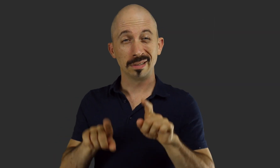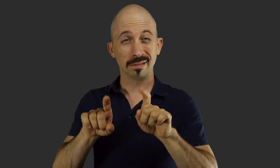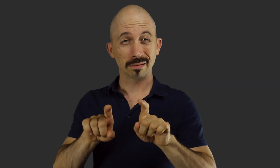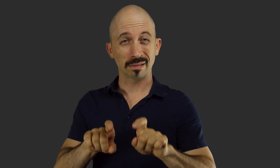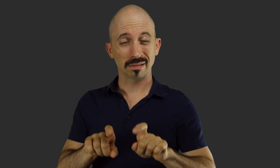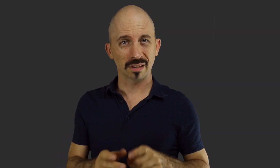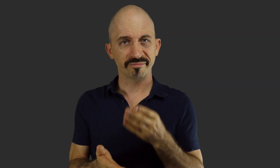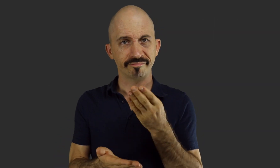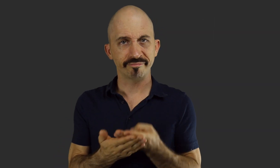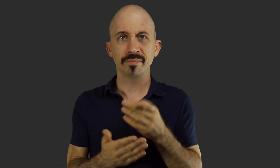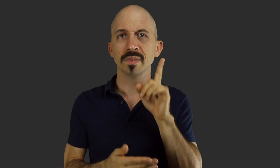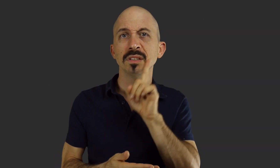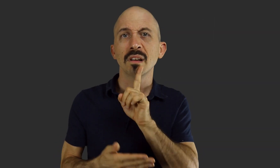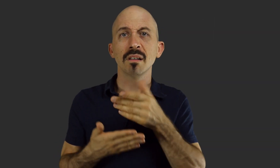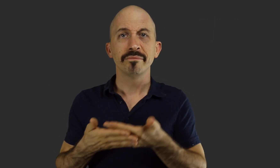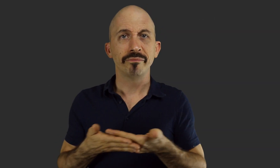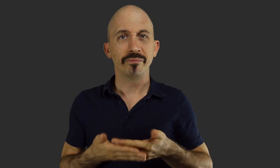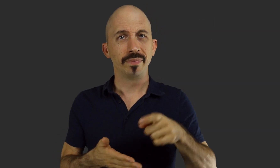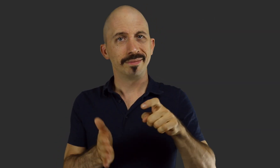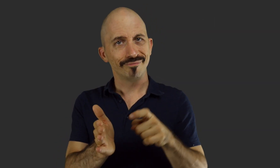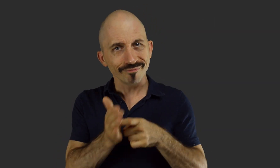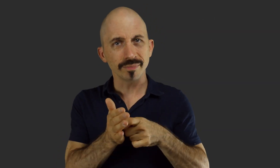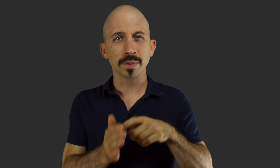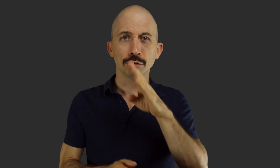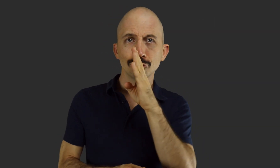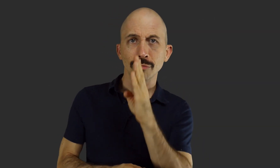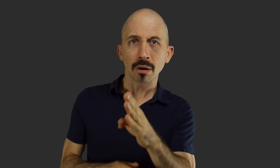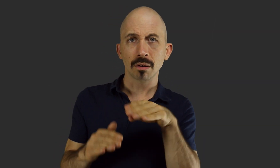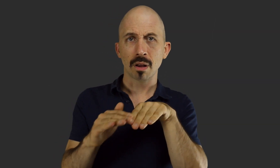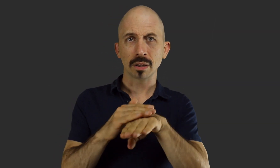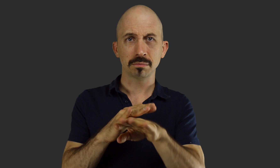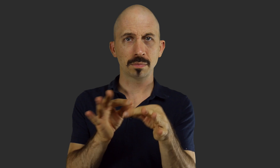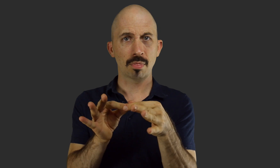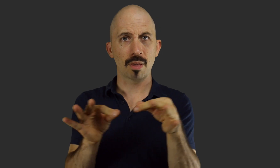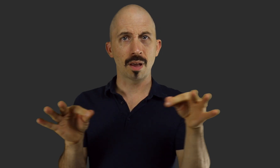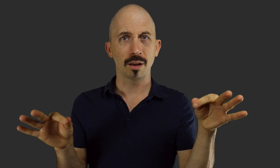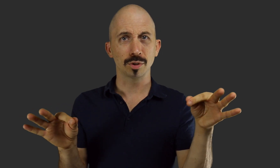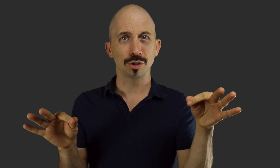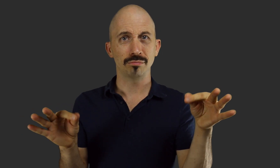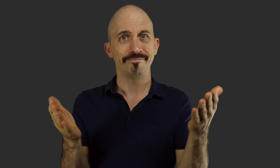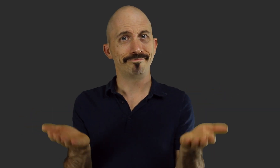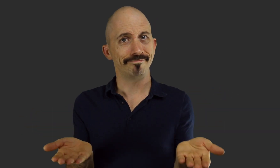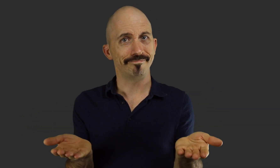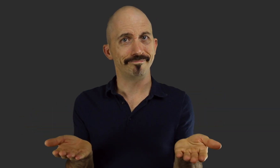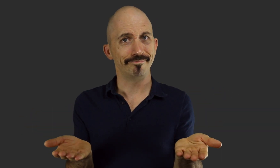The research tests show that deaf babies require direct access to language.